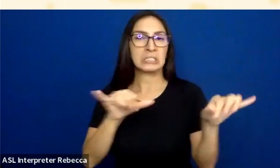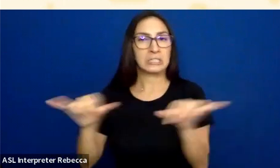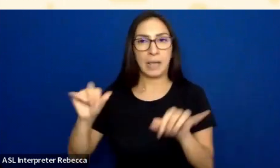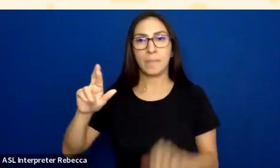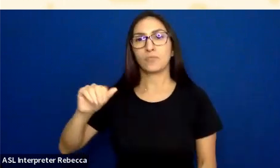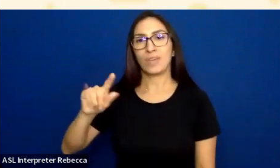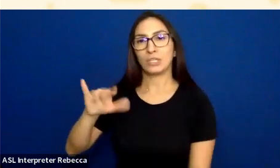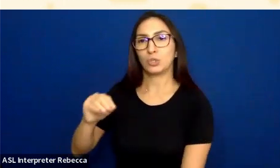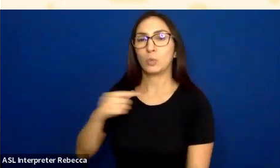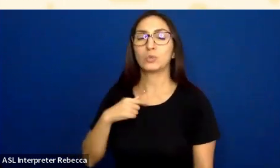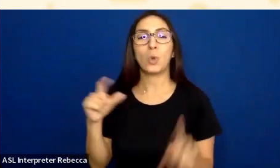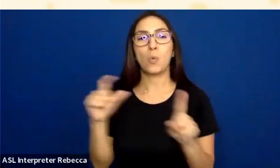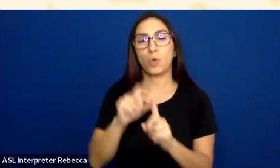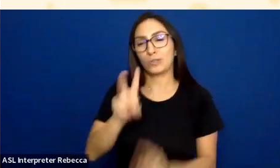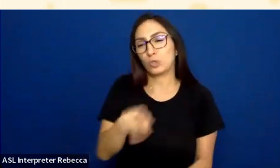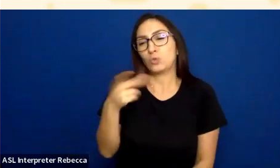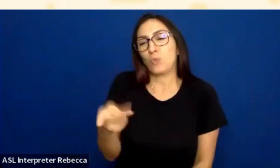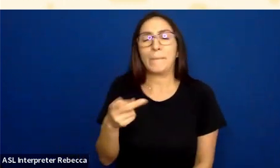If you swap those colors, the ratio is still the same.